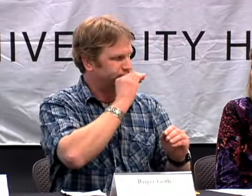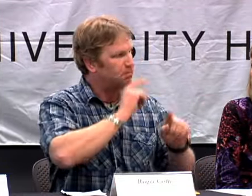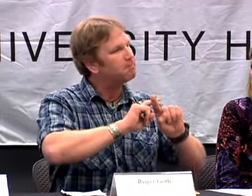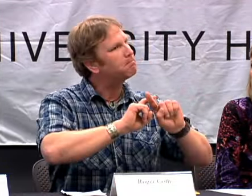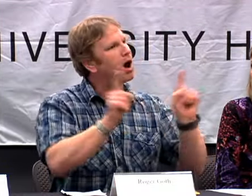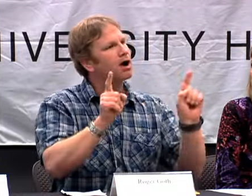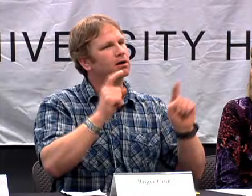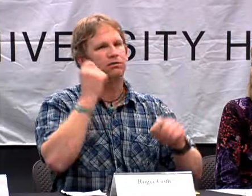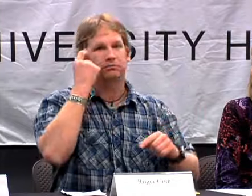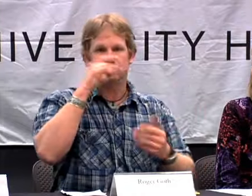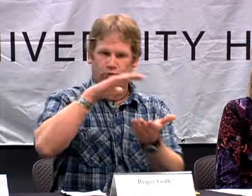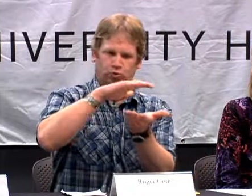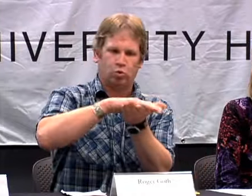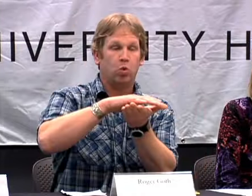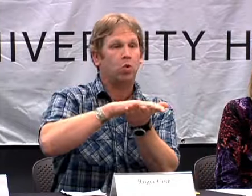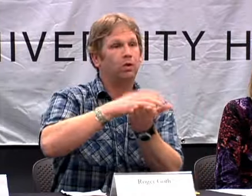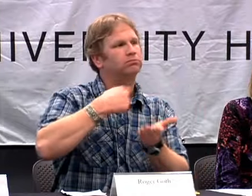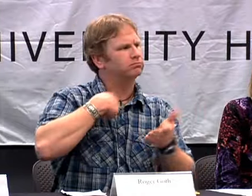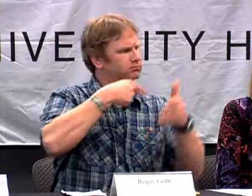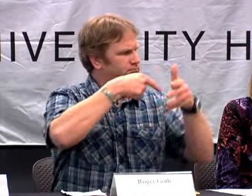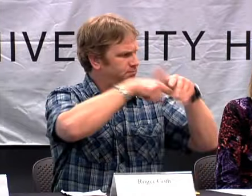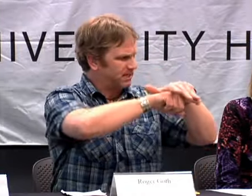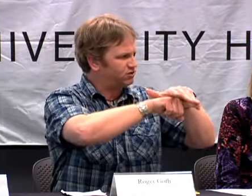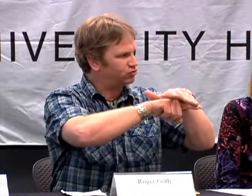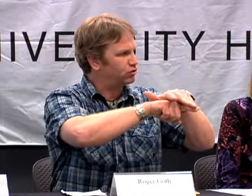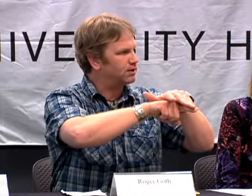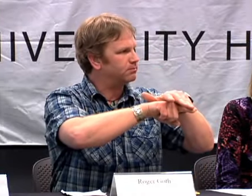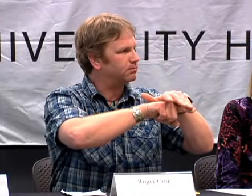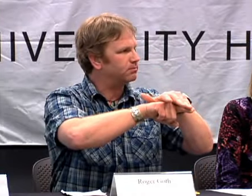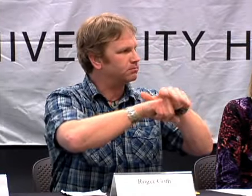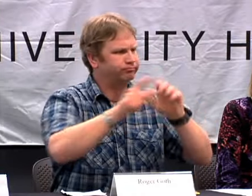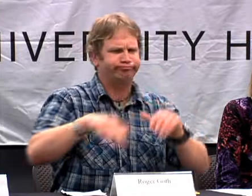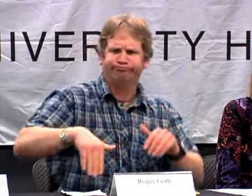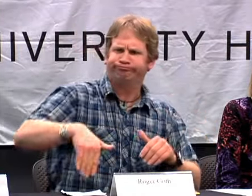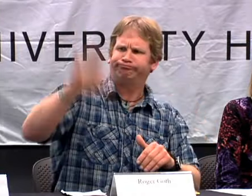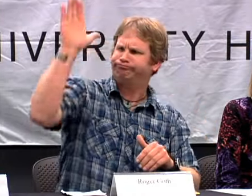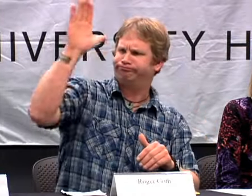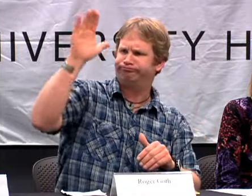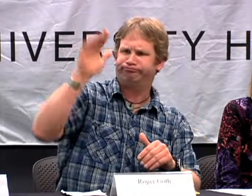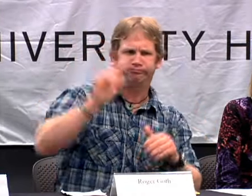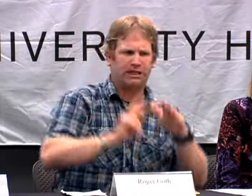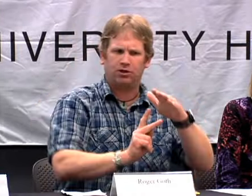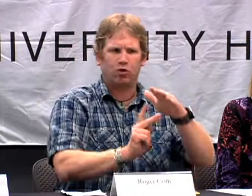I CAN REMEMBER HEARING SOME ENGLISH. BUT IN SCHOOL, AGAIN, I WAS MAINSTREAMED,